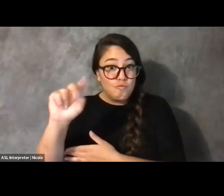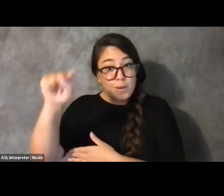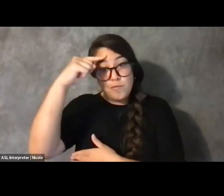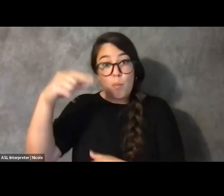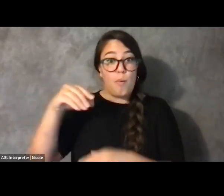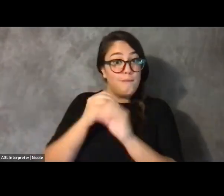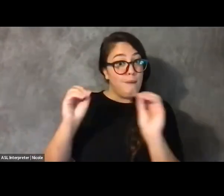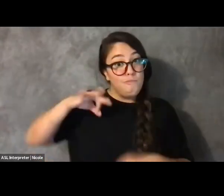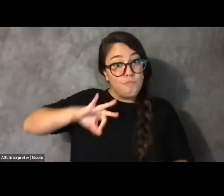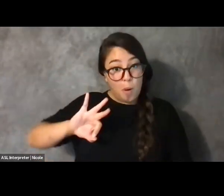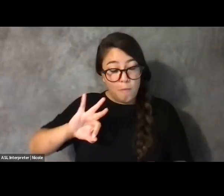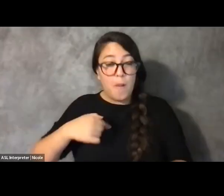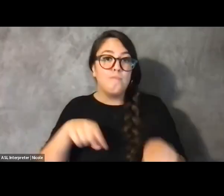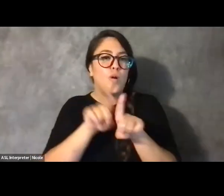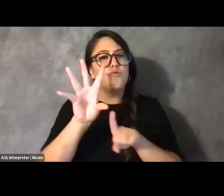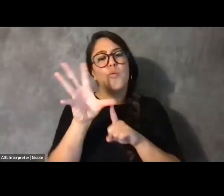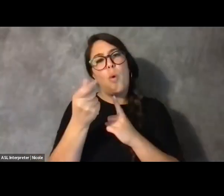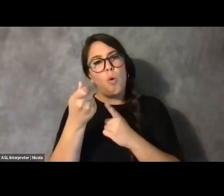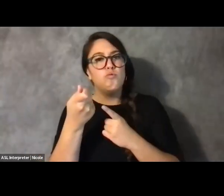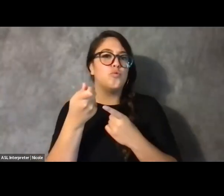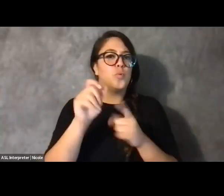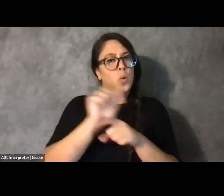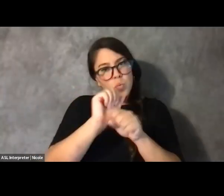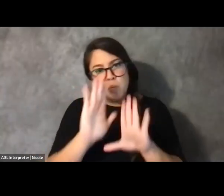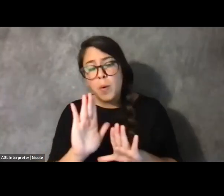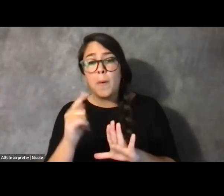I work mostly in sex workers rights.